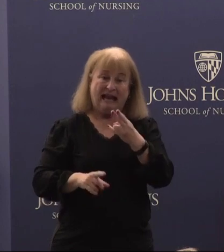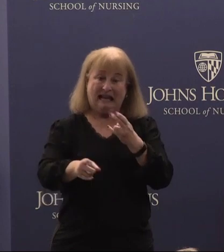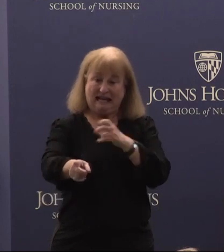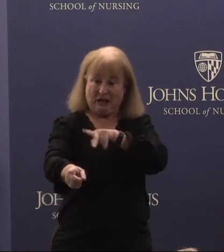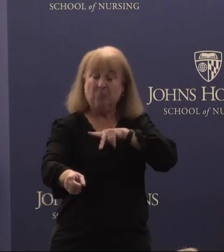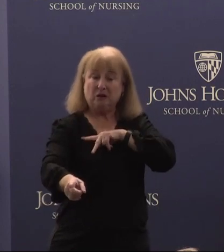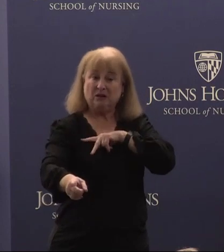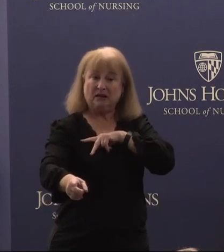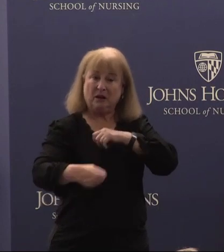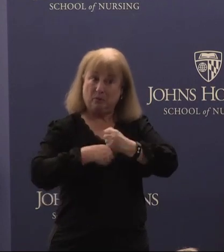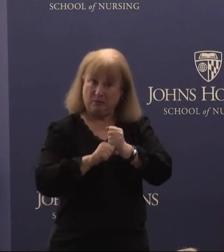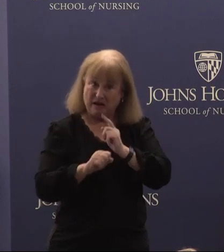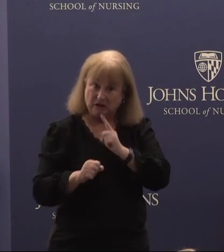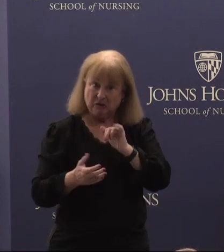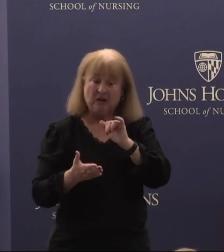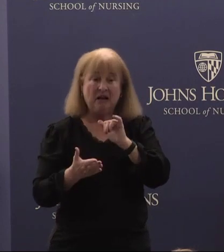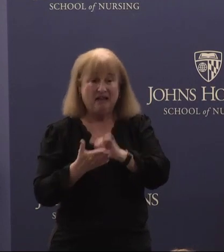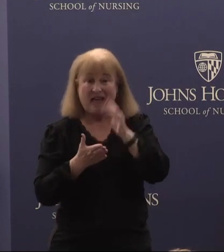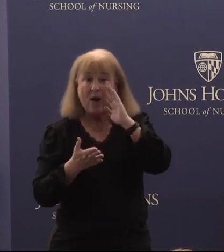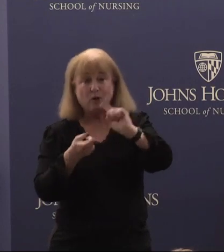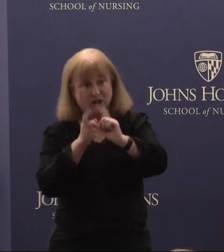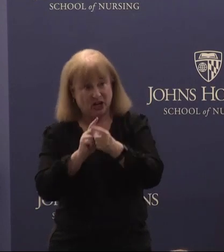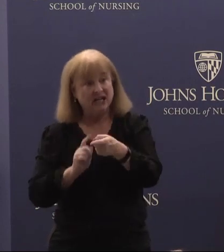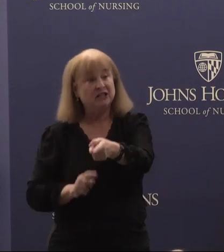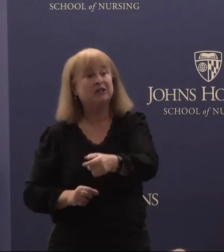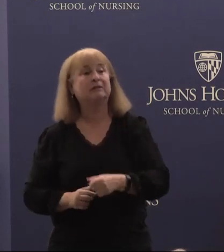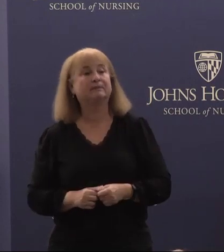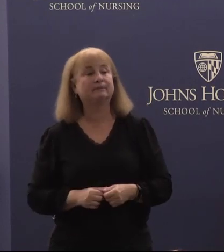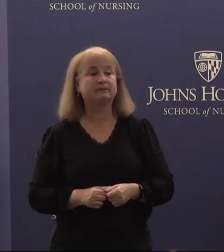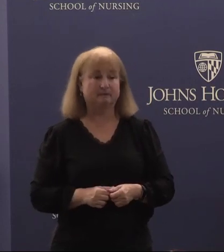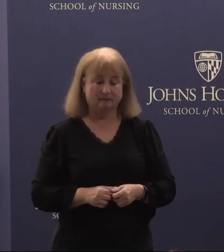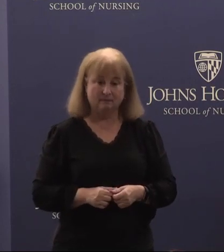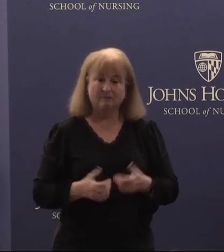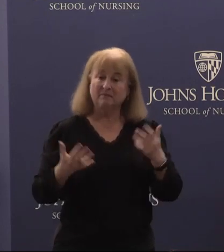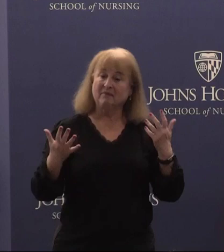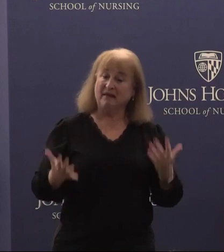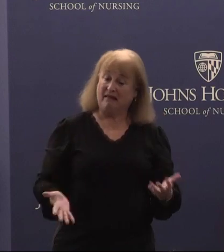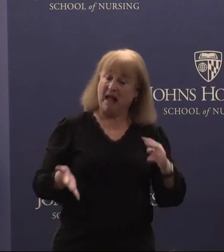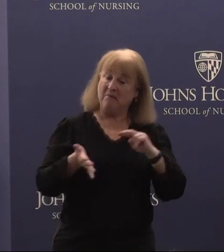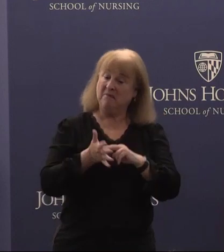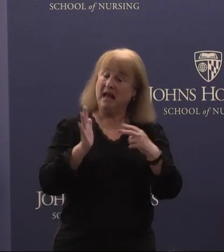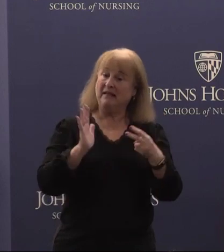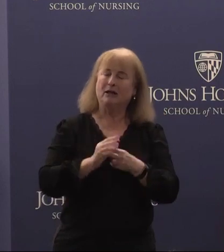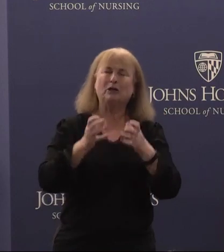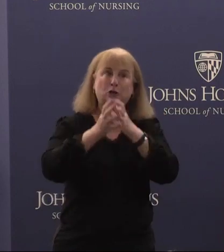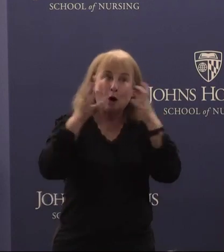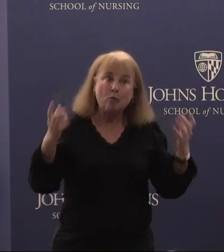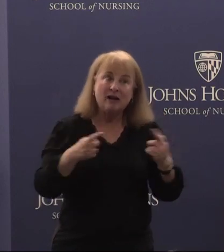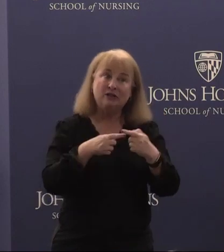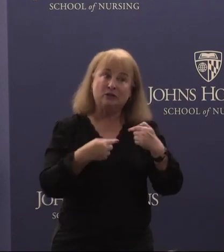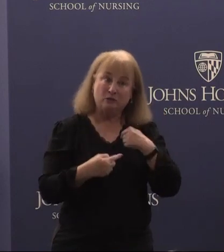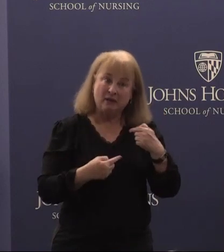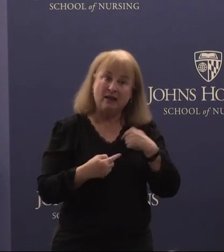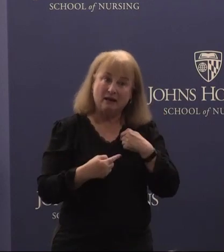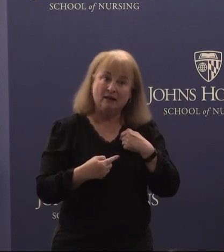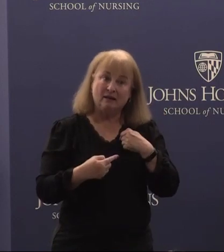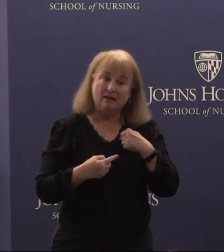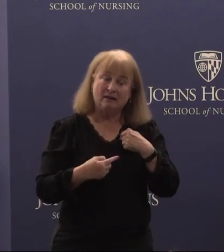was going to make sure that that would change and that meant so much to me and perhaps emboldened me